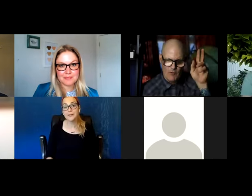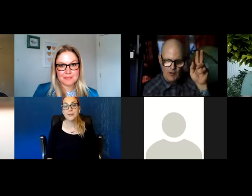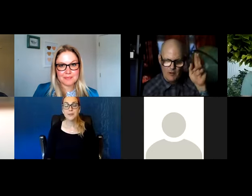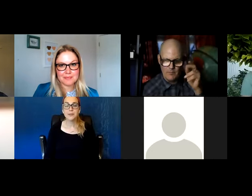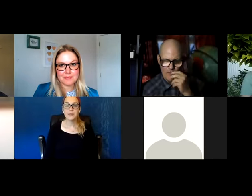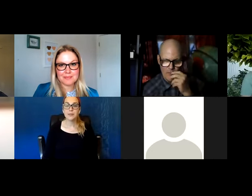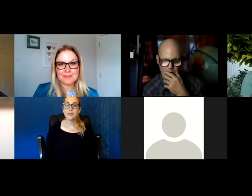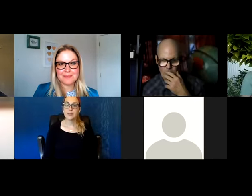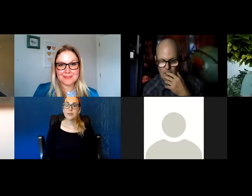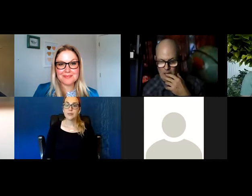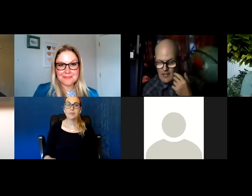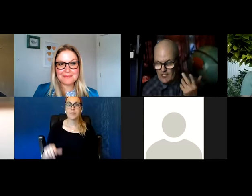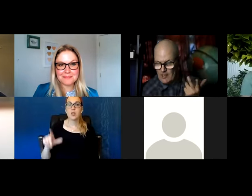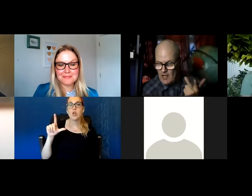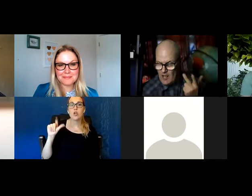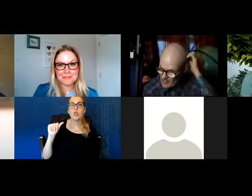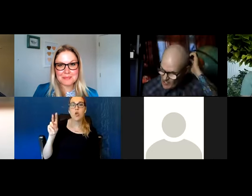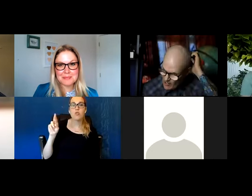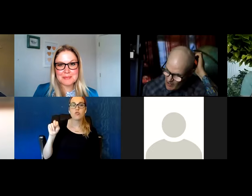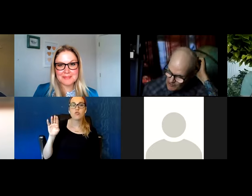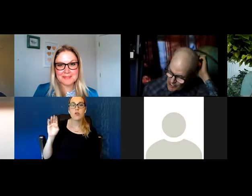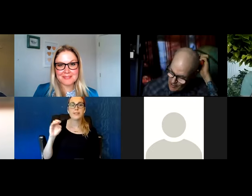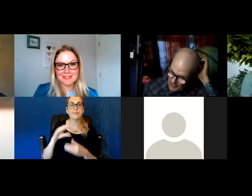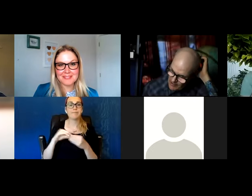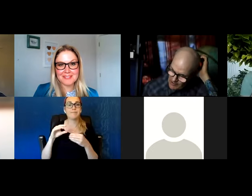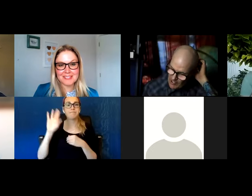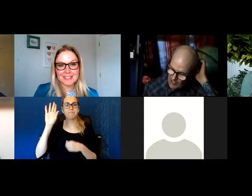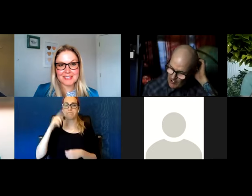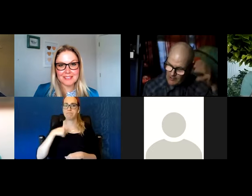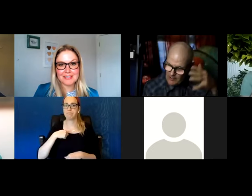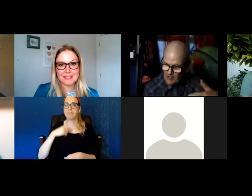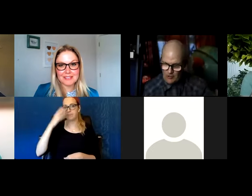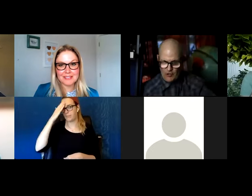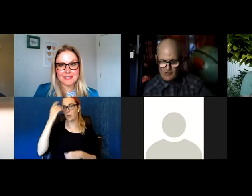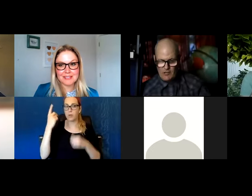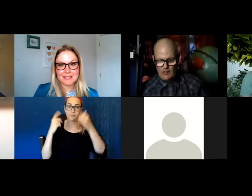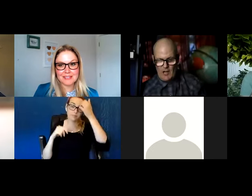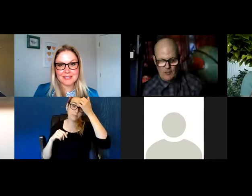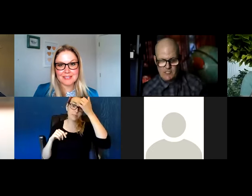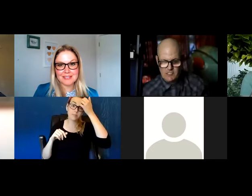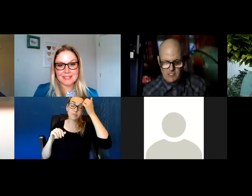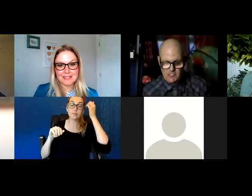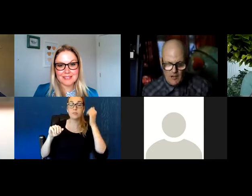I have one like I said. So Jared is our nurse, our outreach nurse taught me